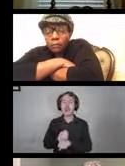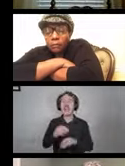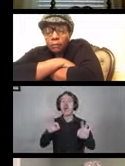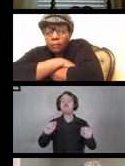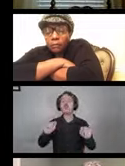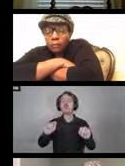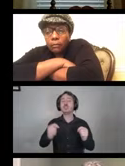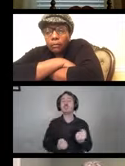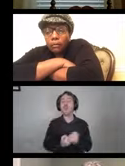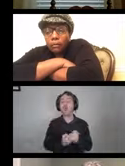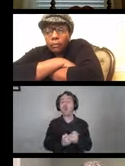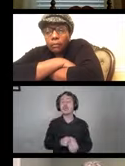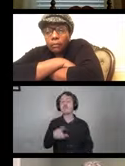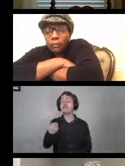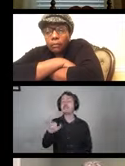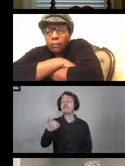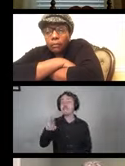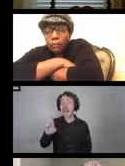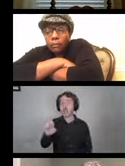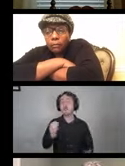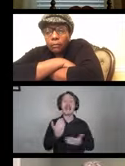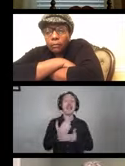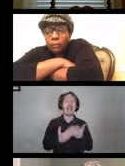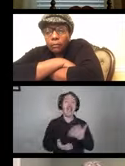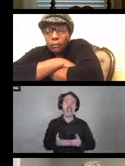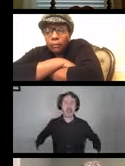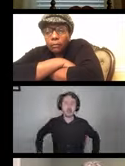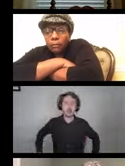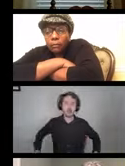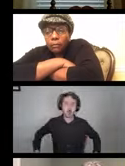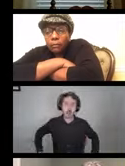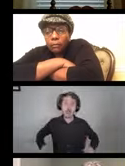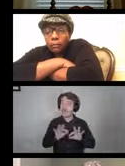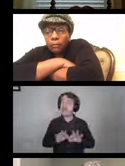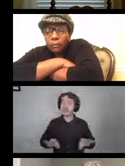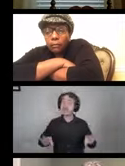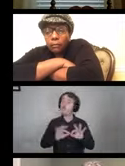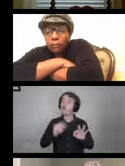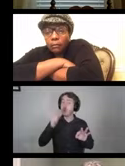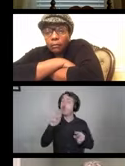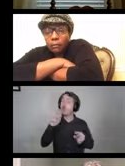and hand rims which are a very important piece to someone using a wheelchair.